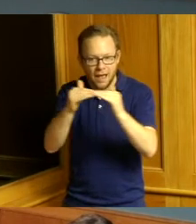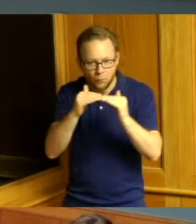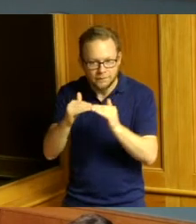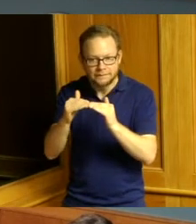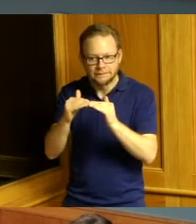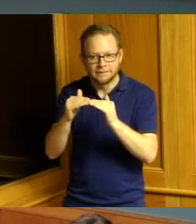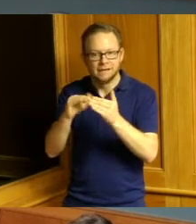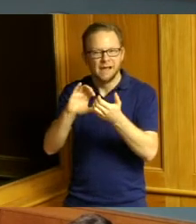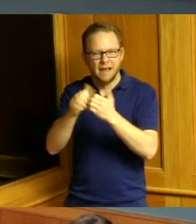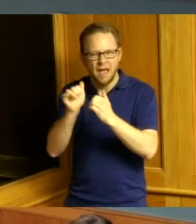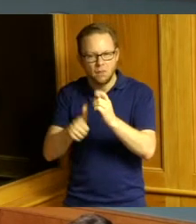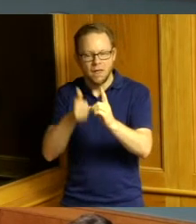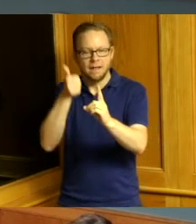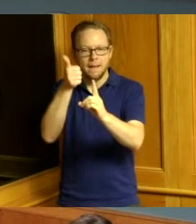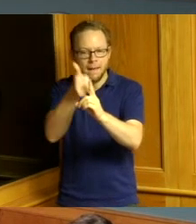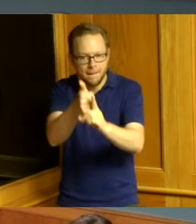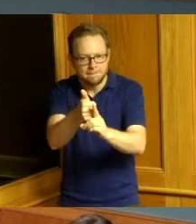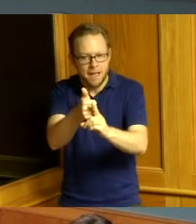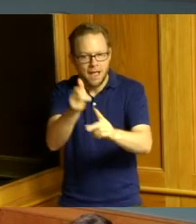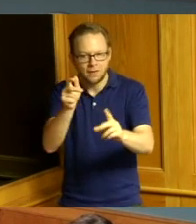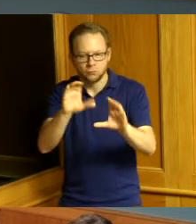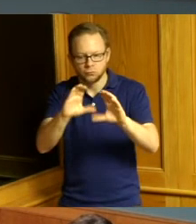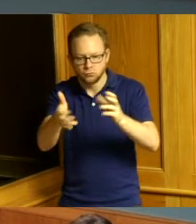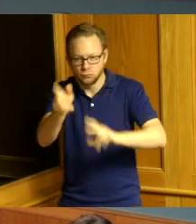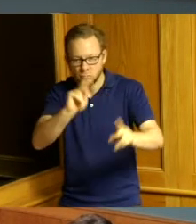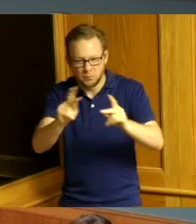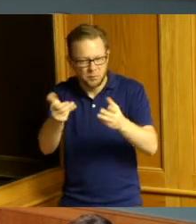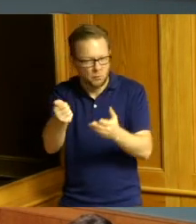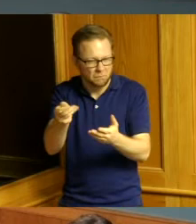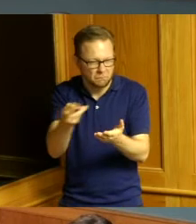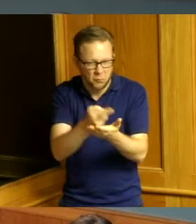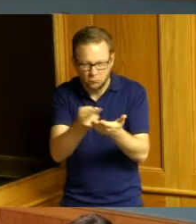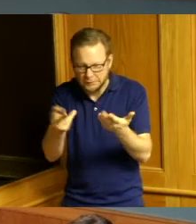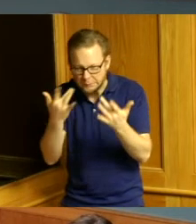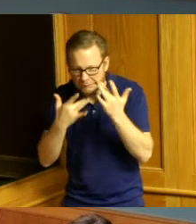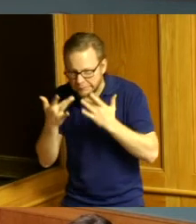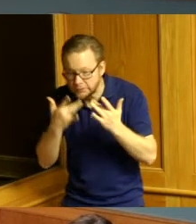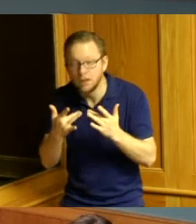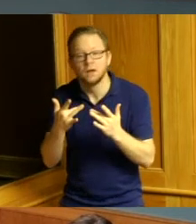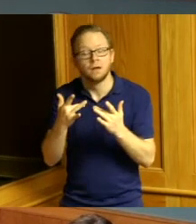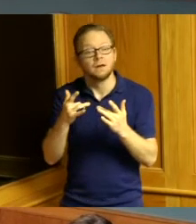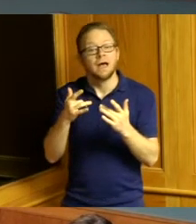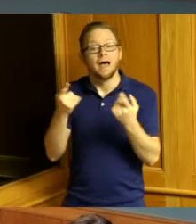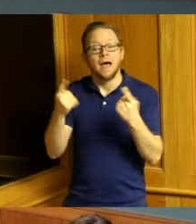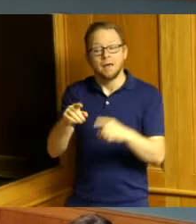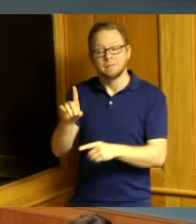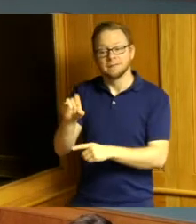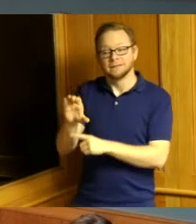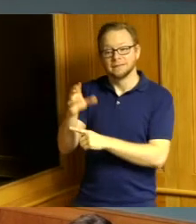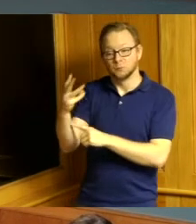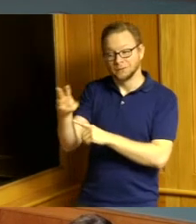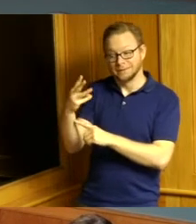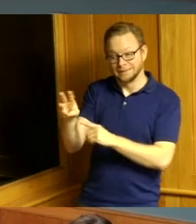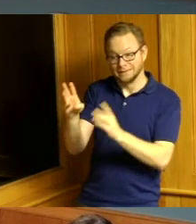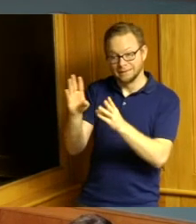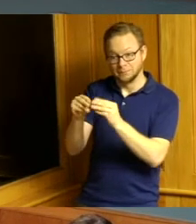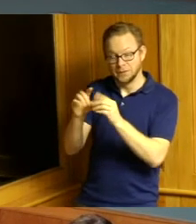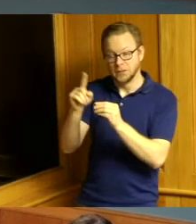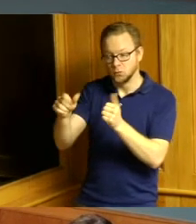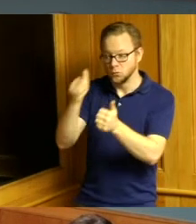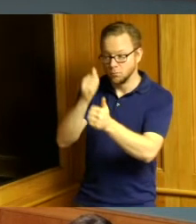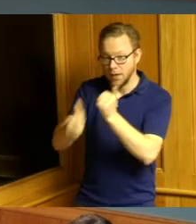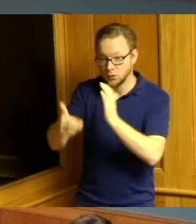disadvantaged populations at the December 16th meeting you passed rules a historical measure that